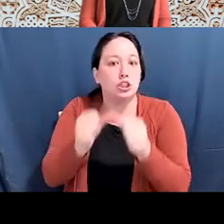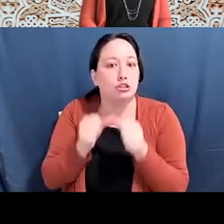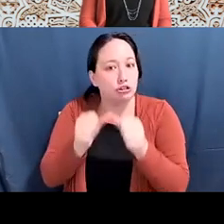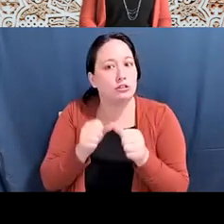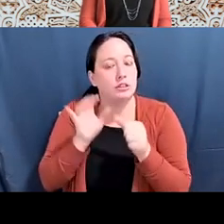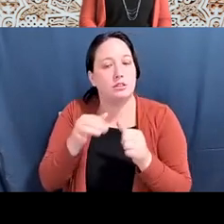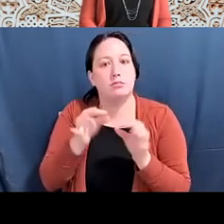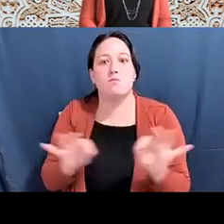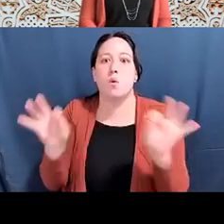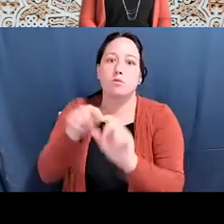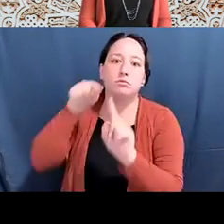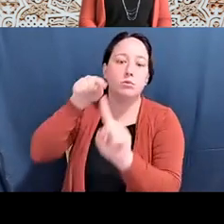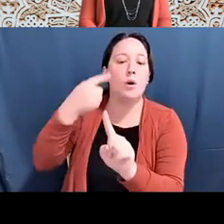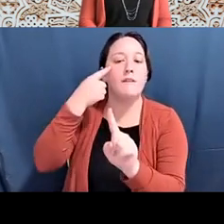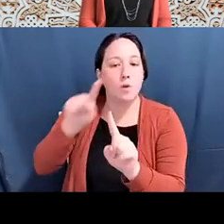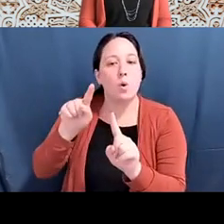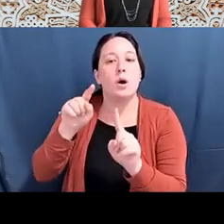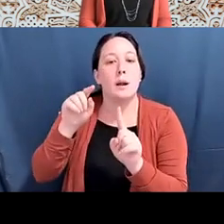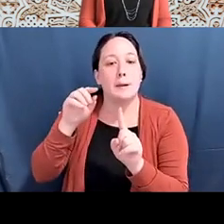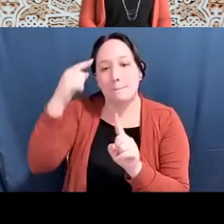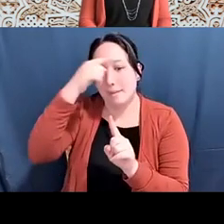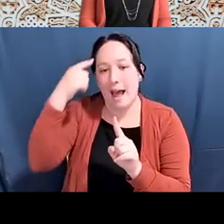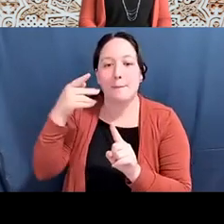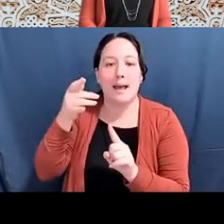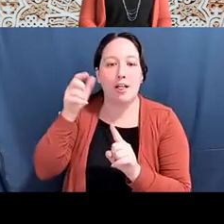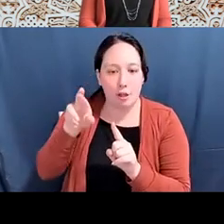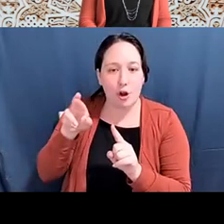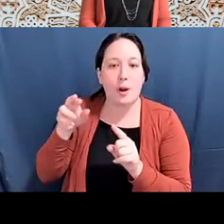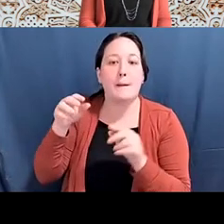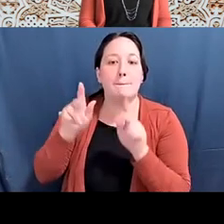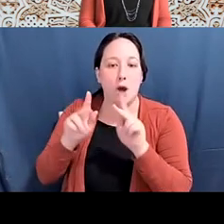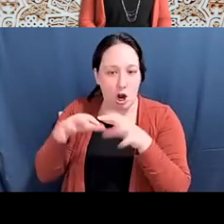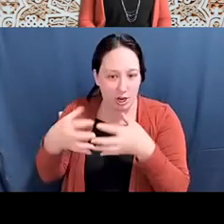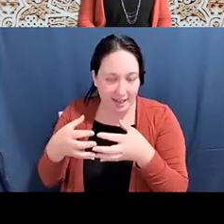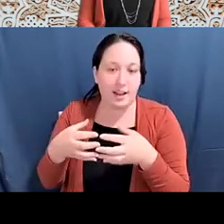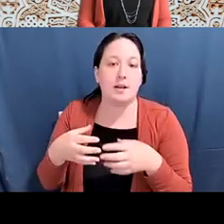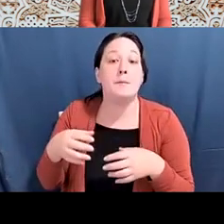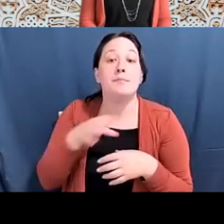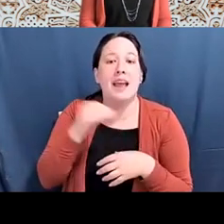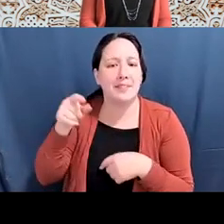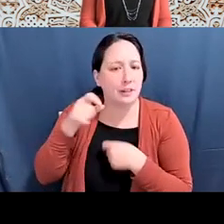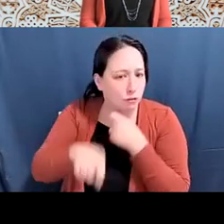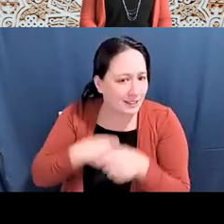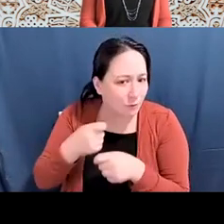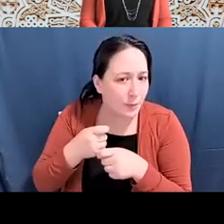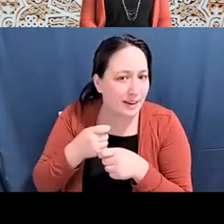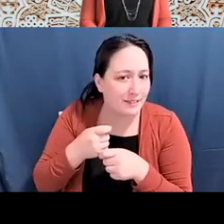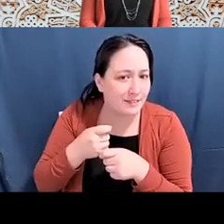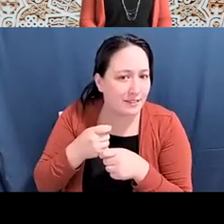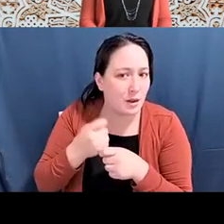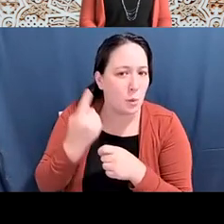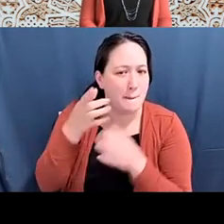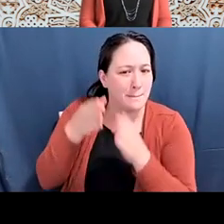Heather McCarty: Nisei Radicals: The Feminist Poetics and Transformative Ministry of Mitsuye Yamada and Michael Yasutake.